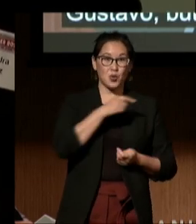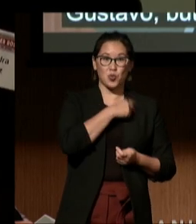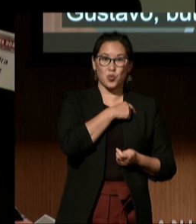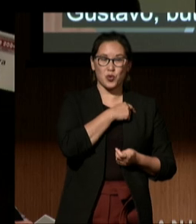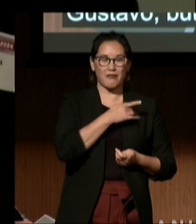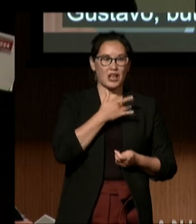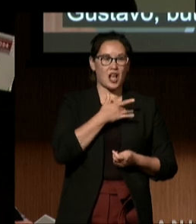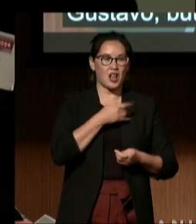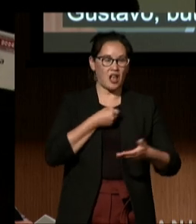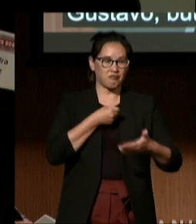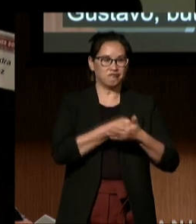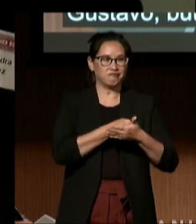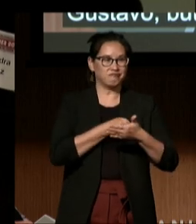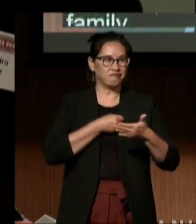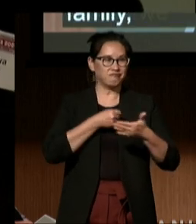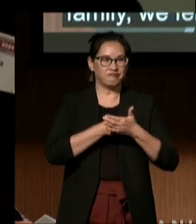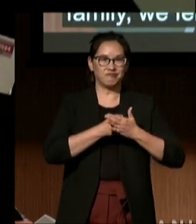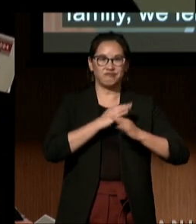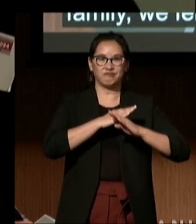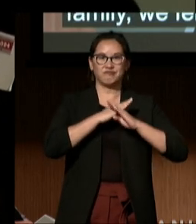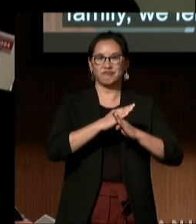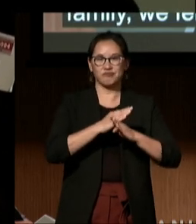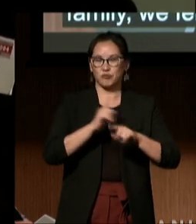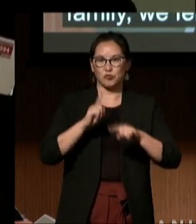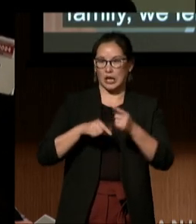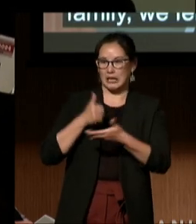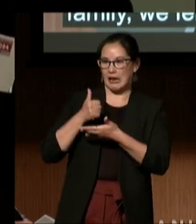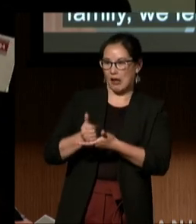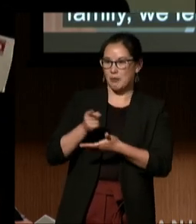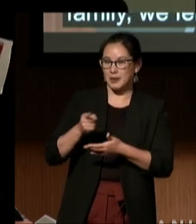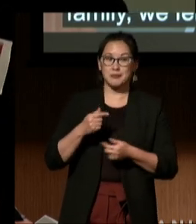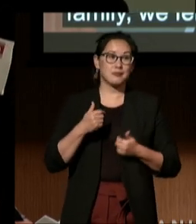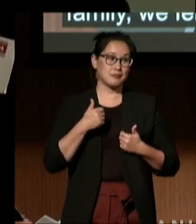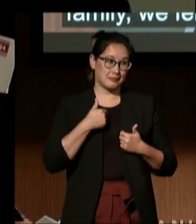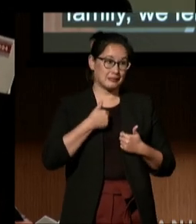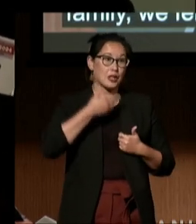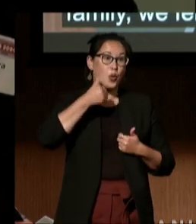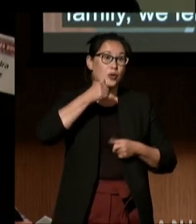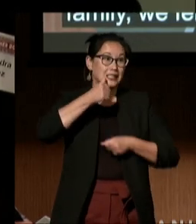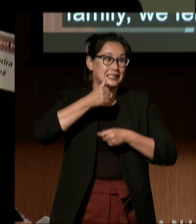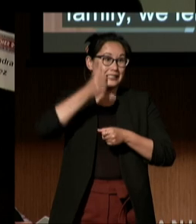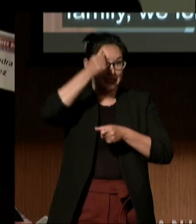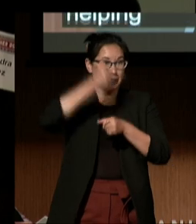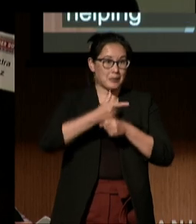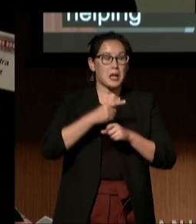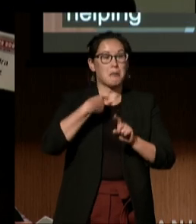in our journey of helping Gustavo. So, as me being the oldest sibling and a bilingual speaker,